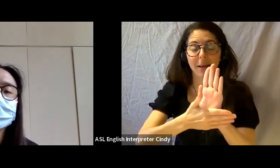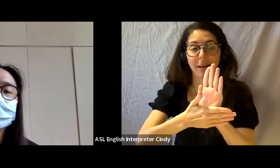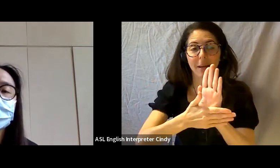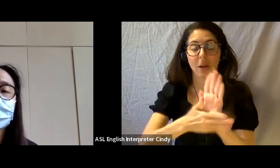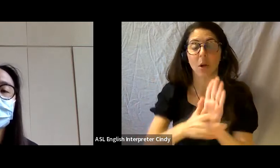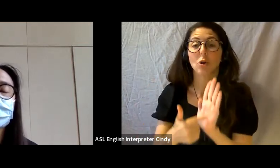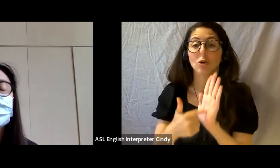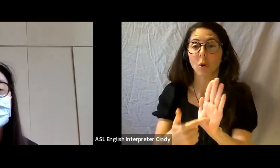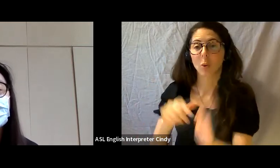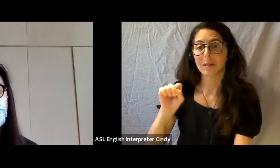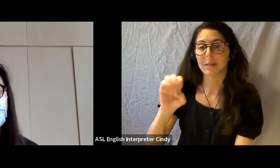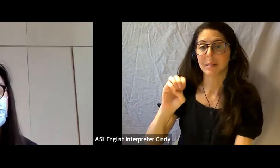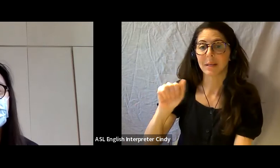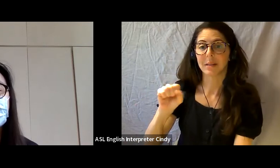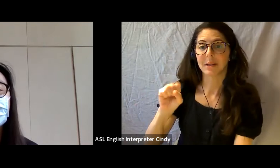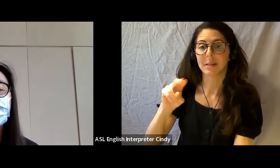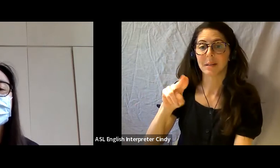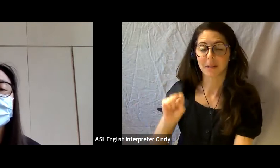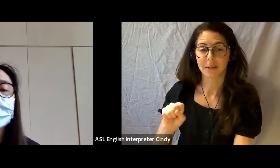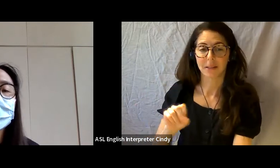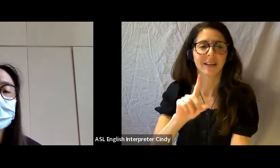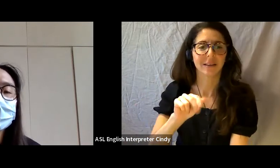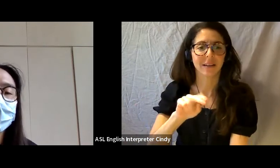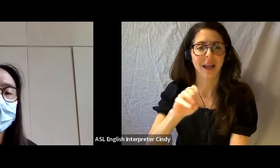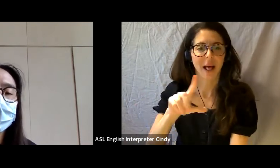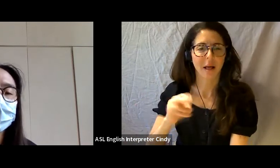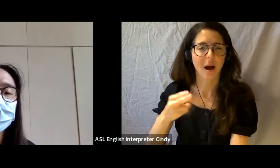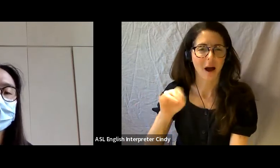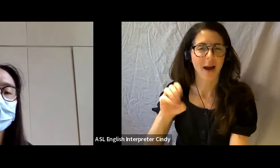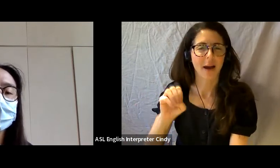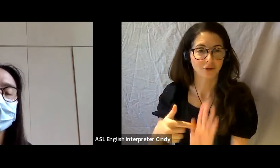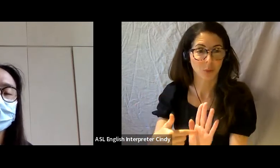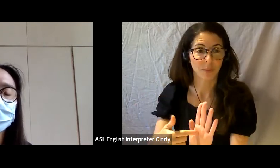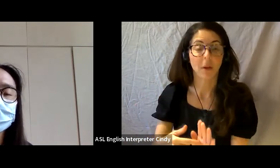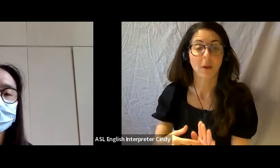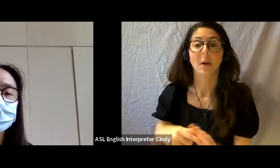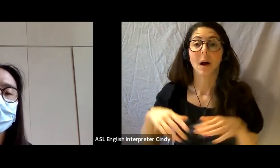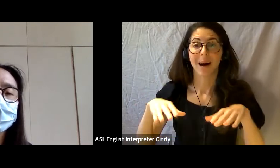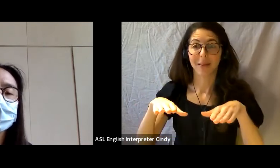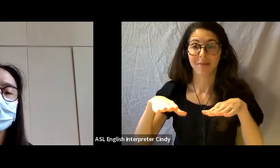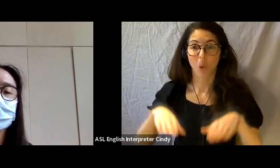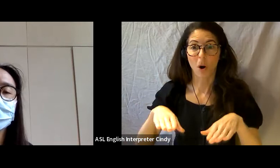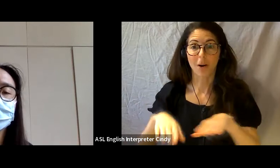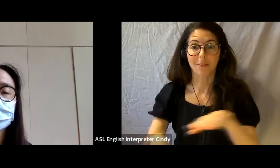These are works by Danielle Hyde on the floor, on the bottom left, there is arrangement of stones by Jaene Castrillon